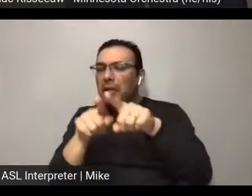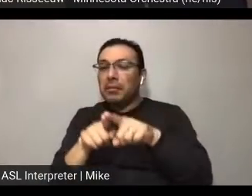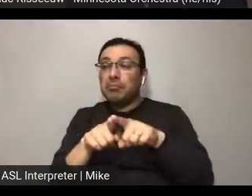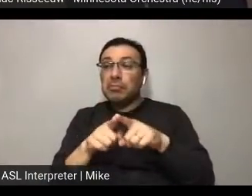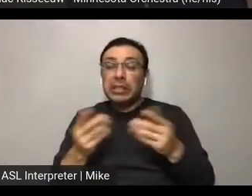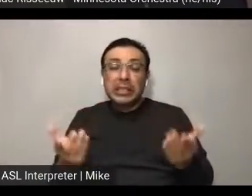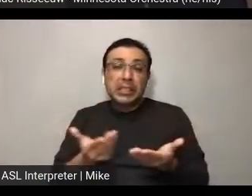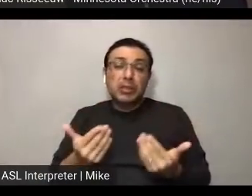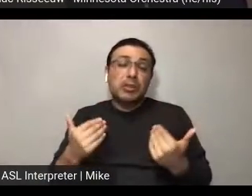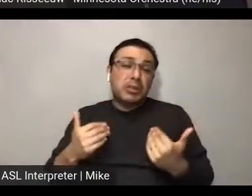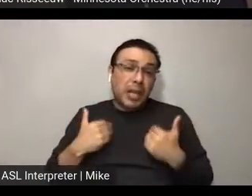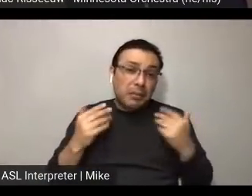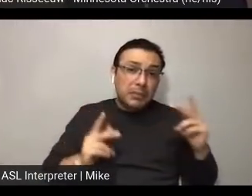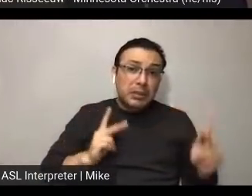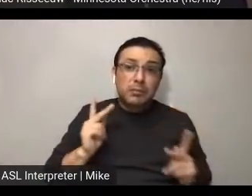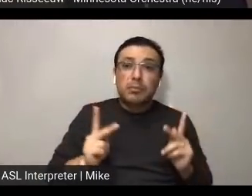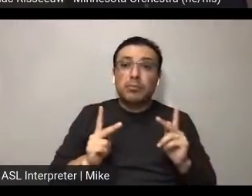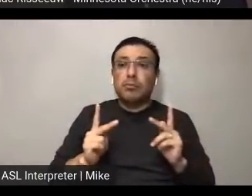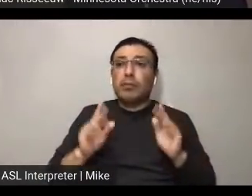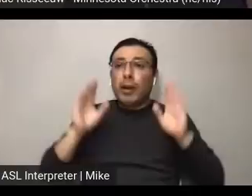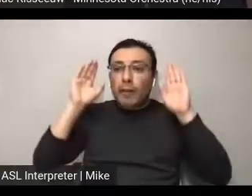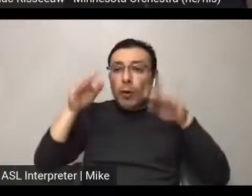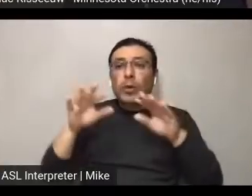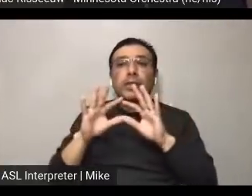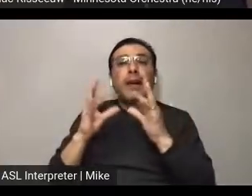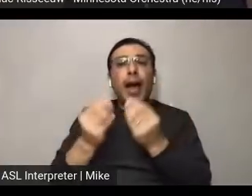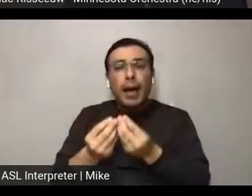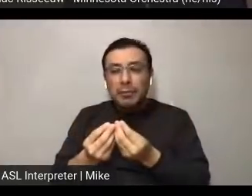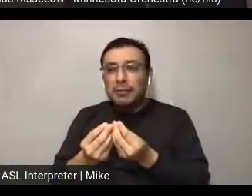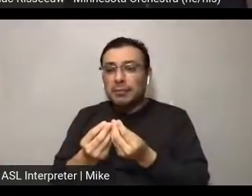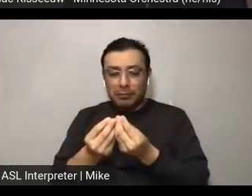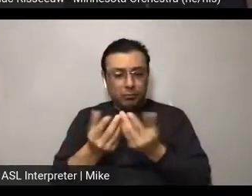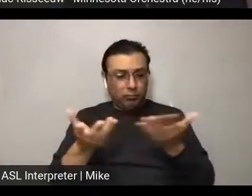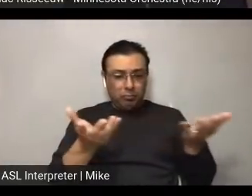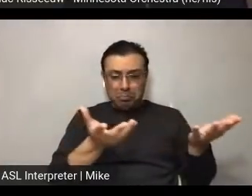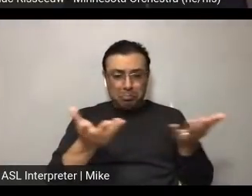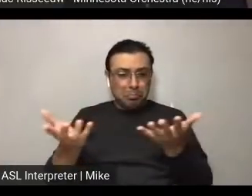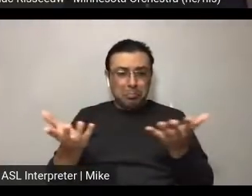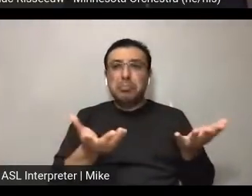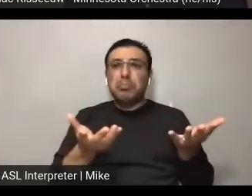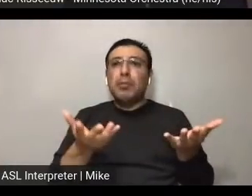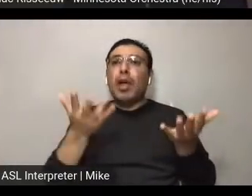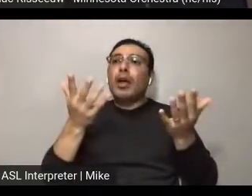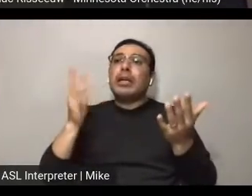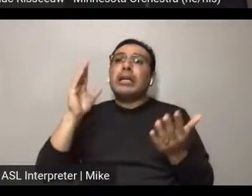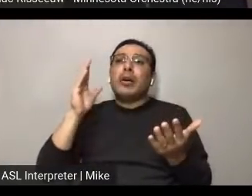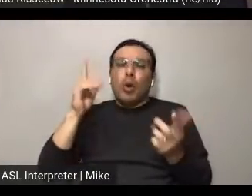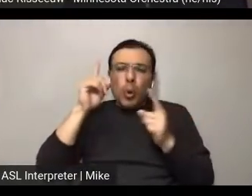And so we're always trying to strike that balance. And we do a great job at it.